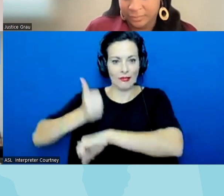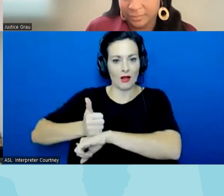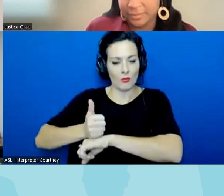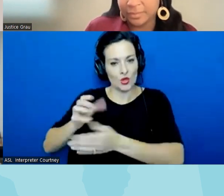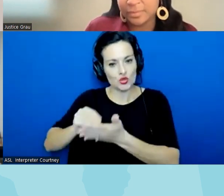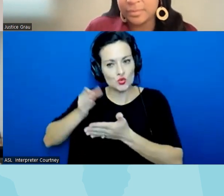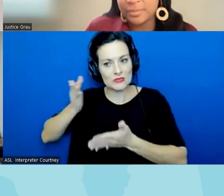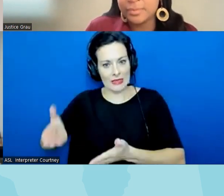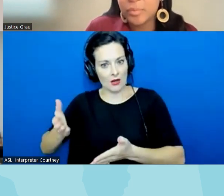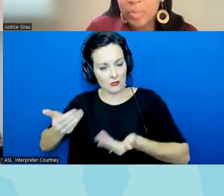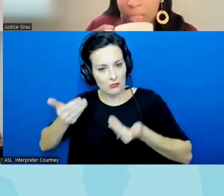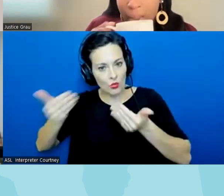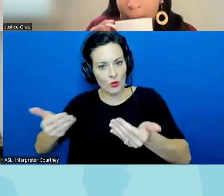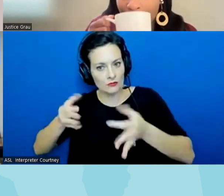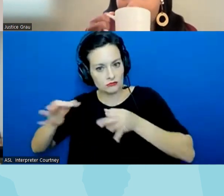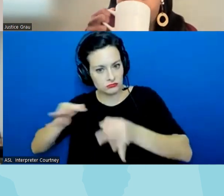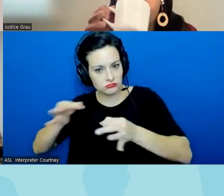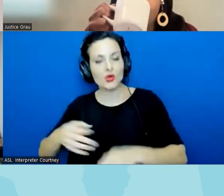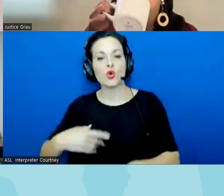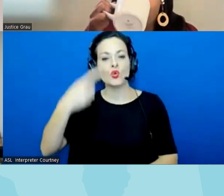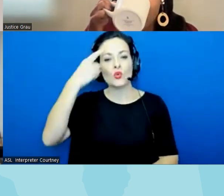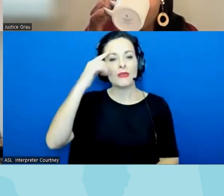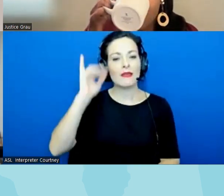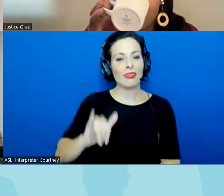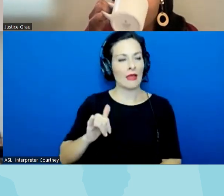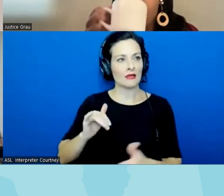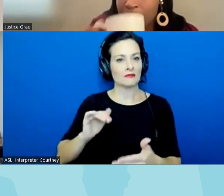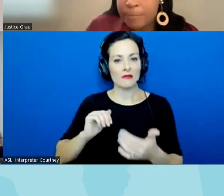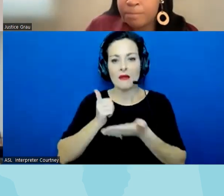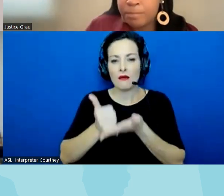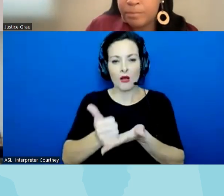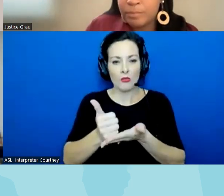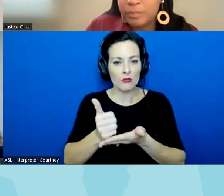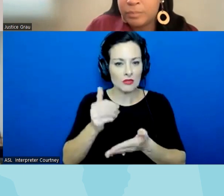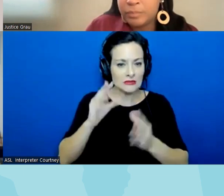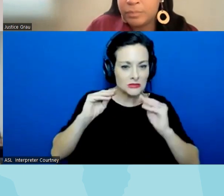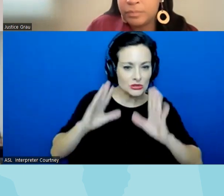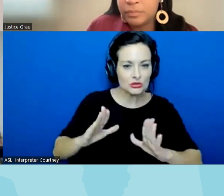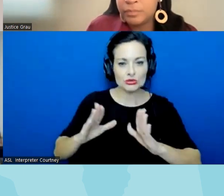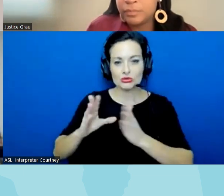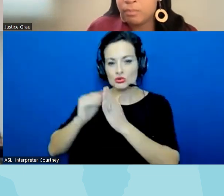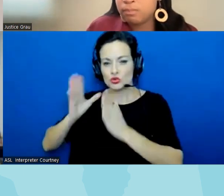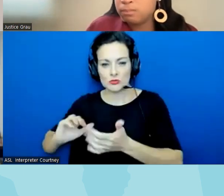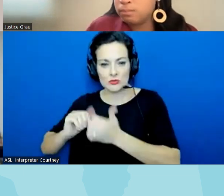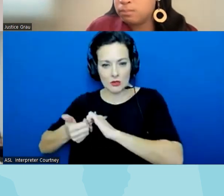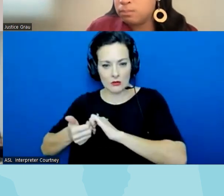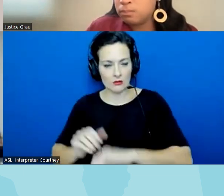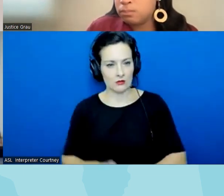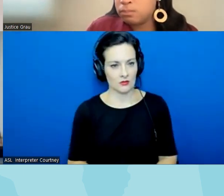having on Educators and then and students in the classroom as well yeah I mean I think as um others